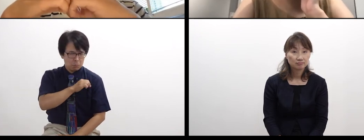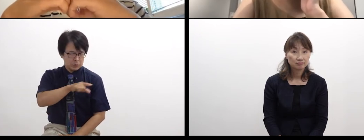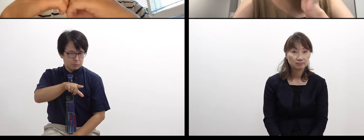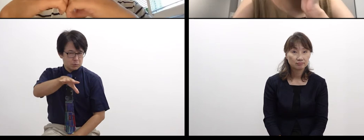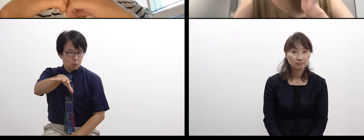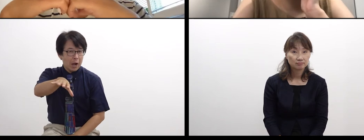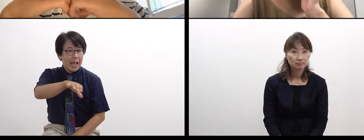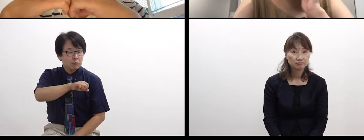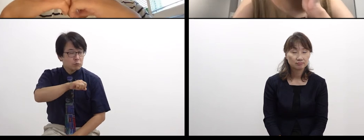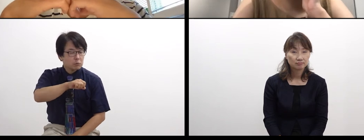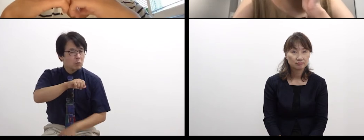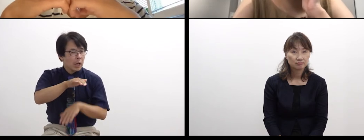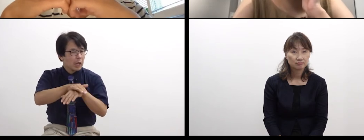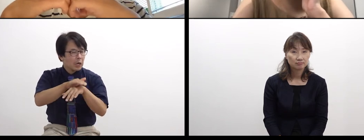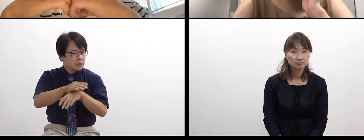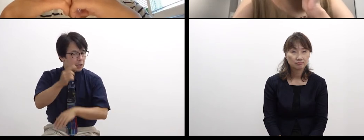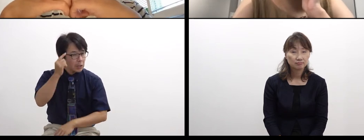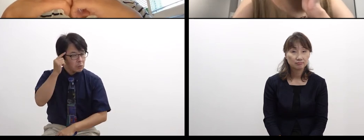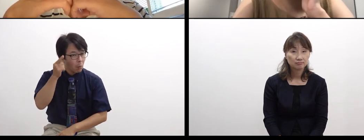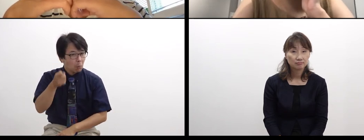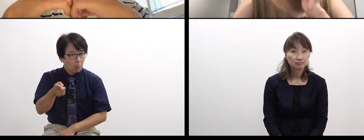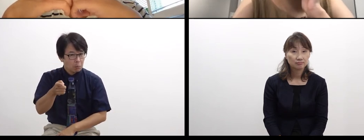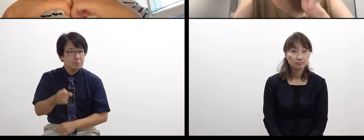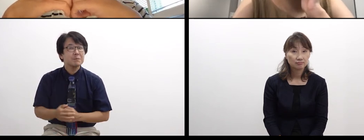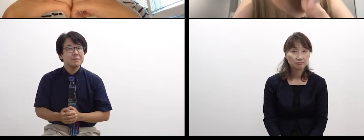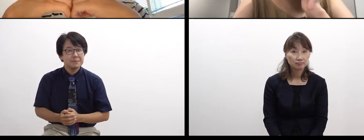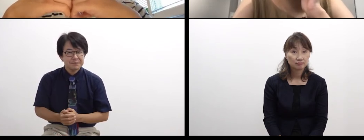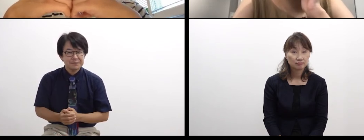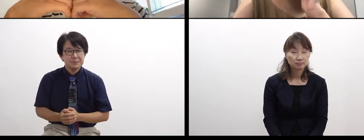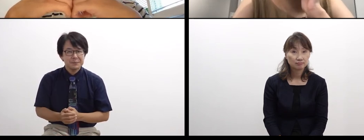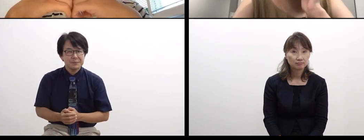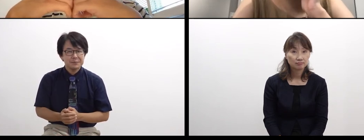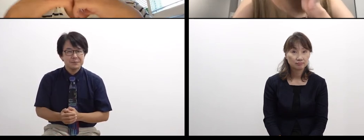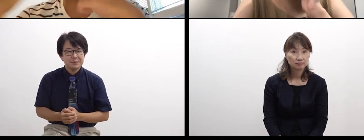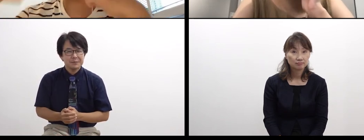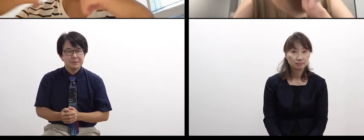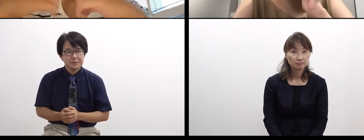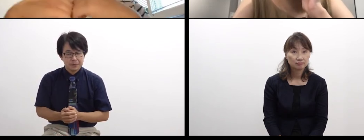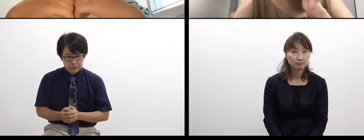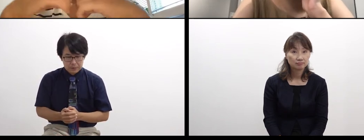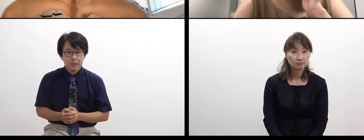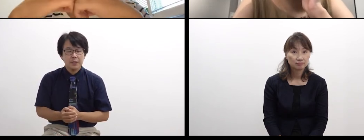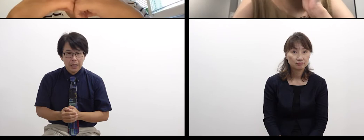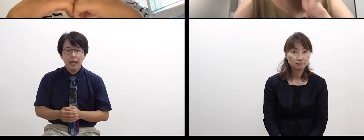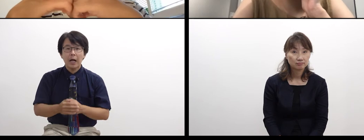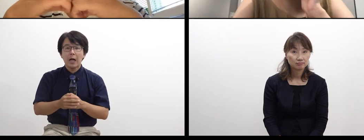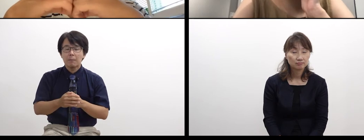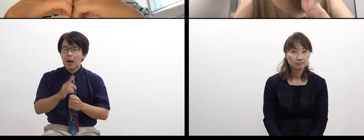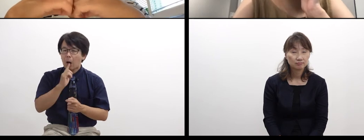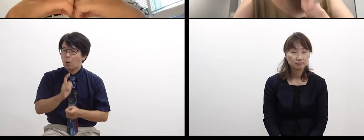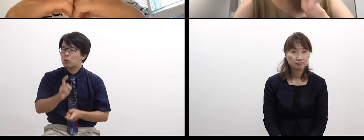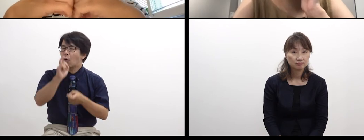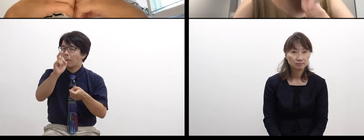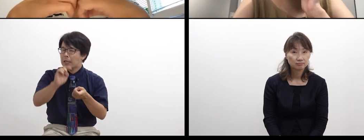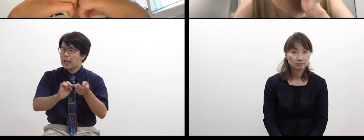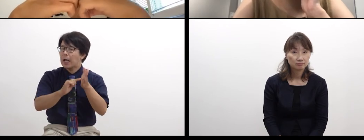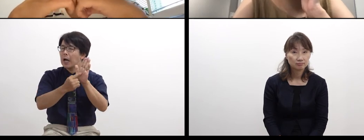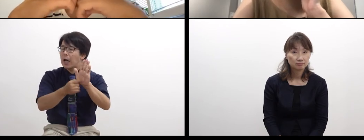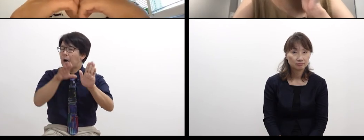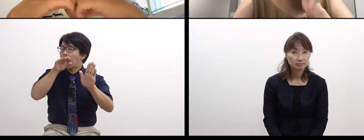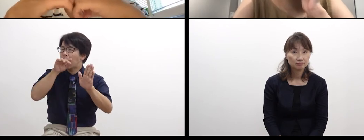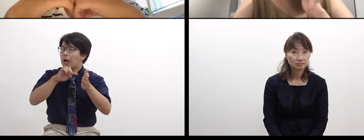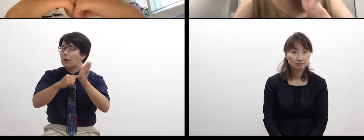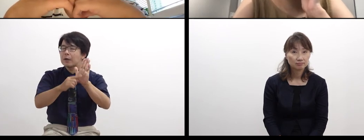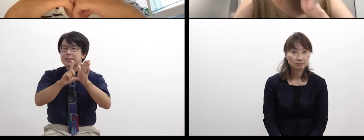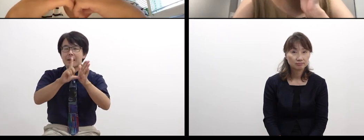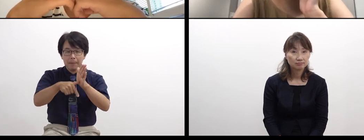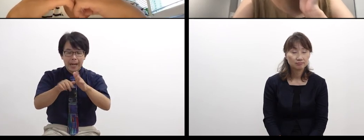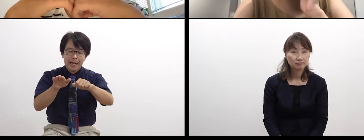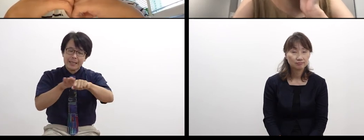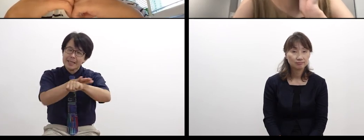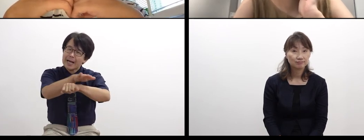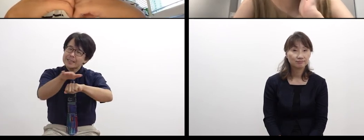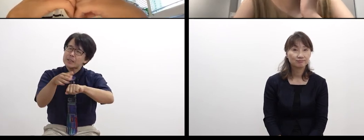In language, we can easily say it’s important like this.